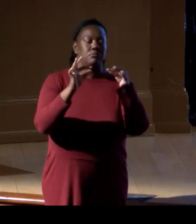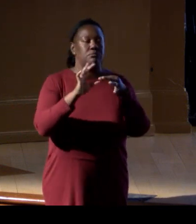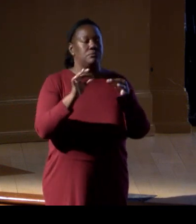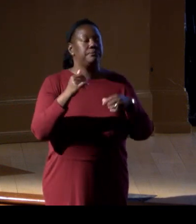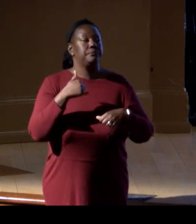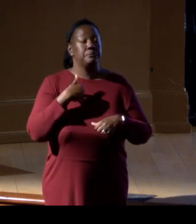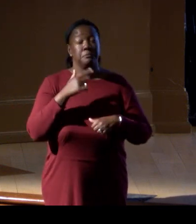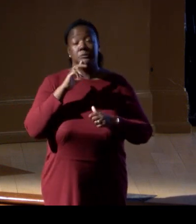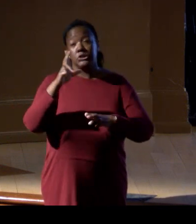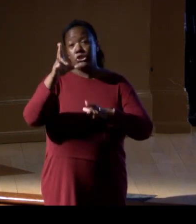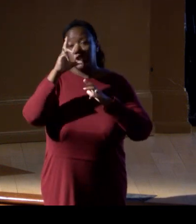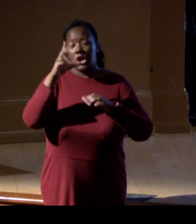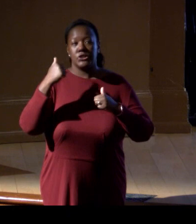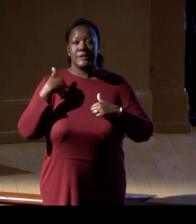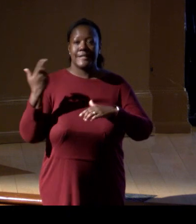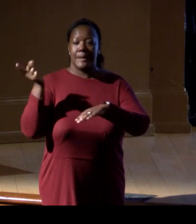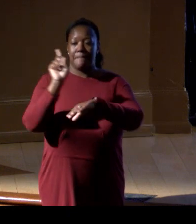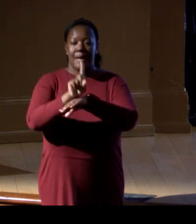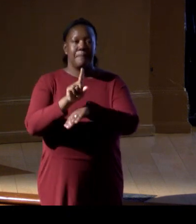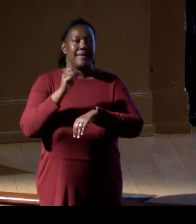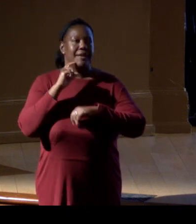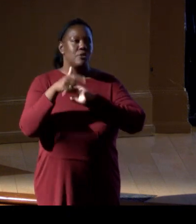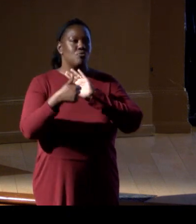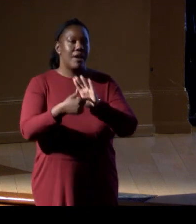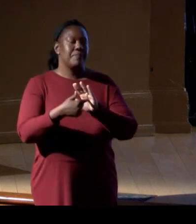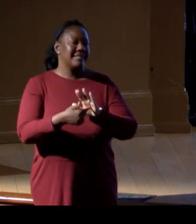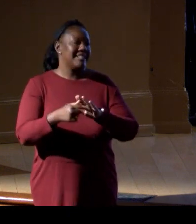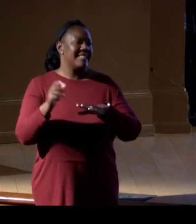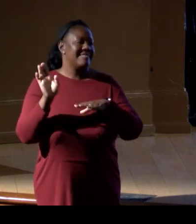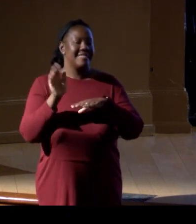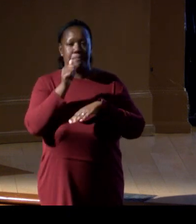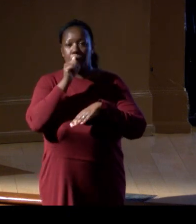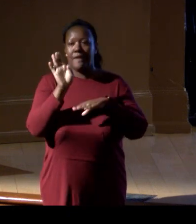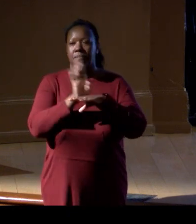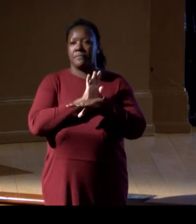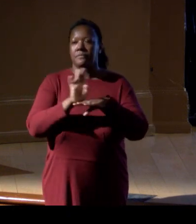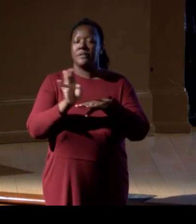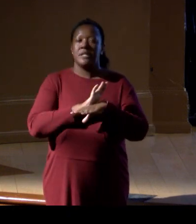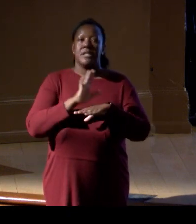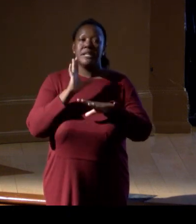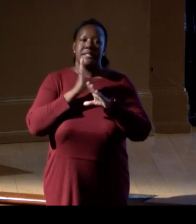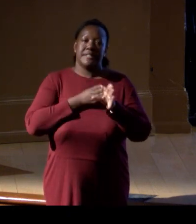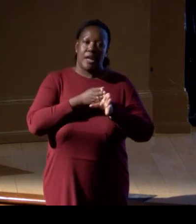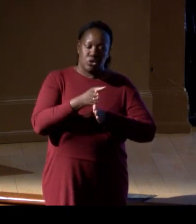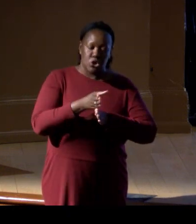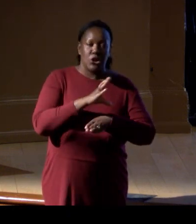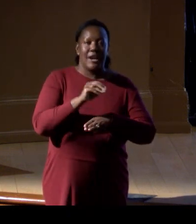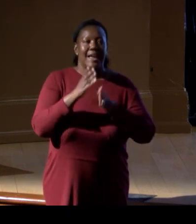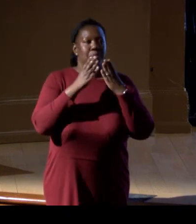and represent the industry sector and more broadly talk about